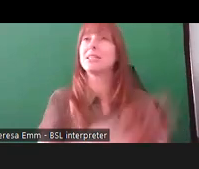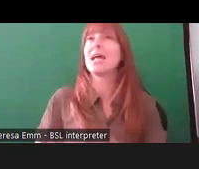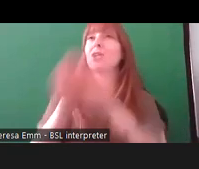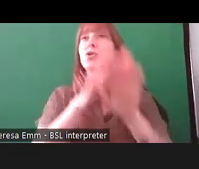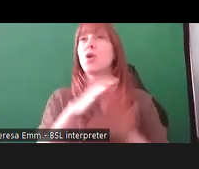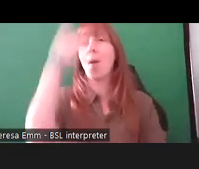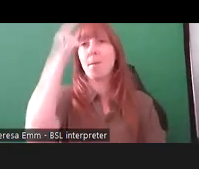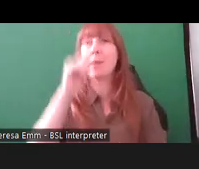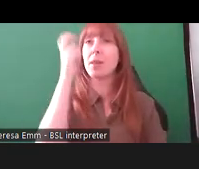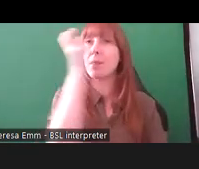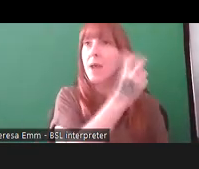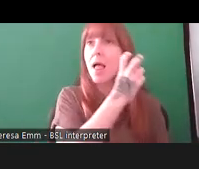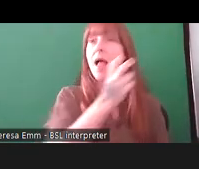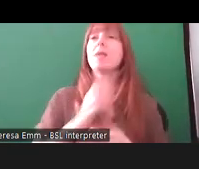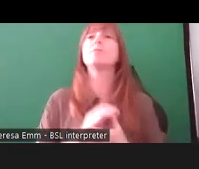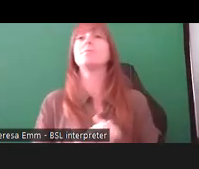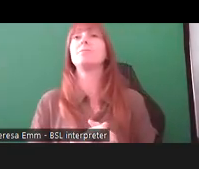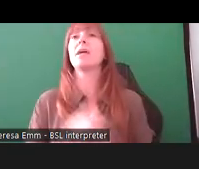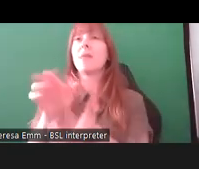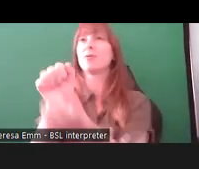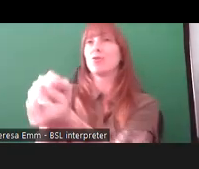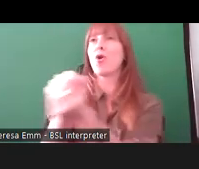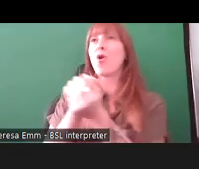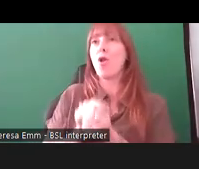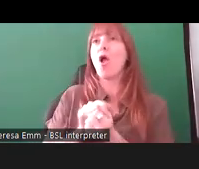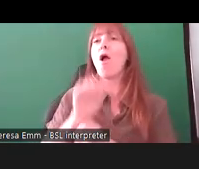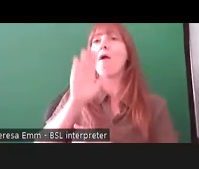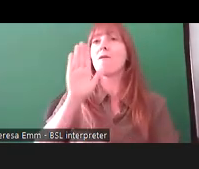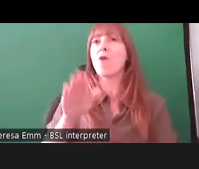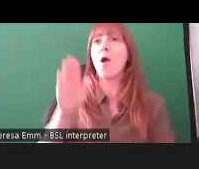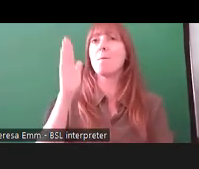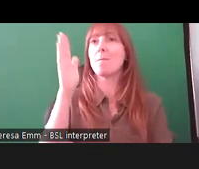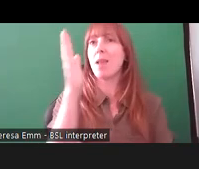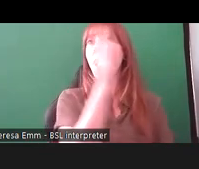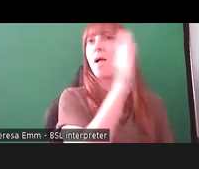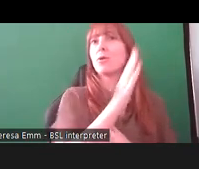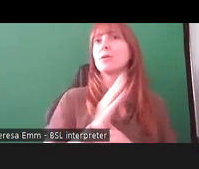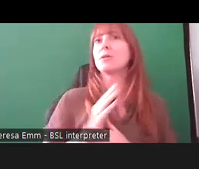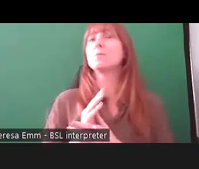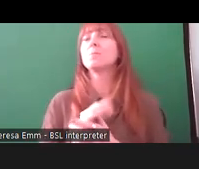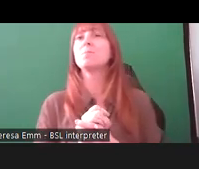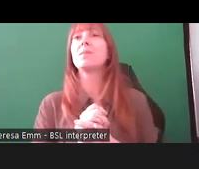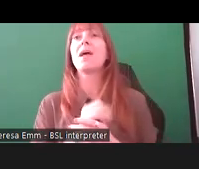the Working Class Movement Library. Then the last thing I'm going to say is behind that,